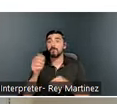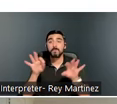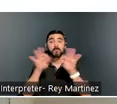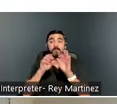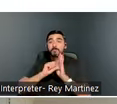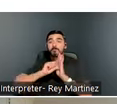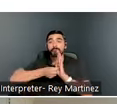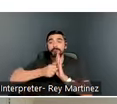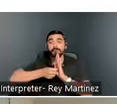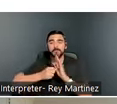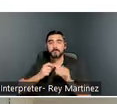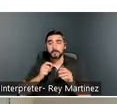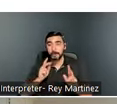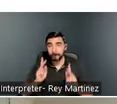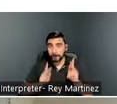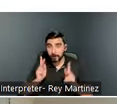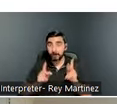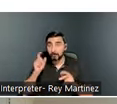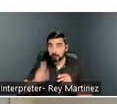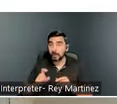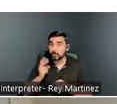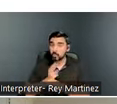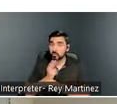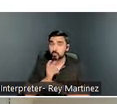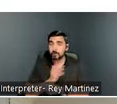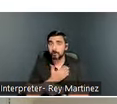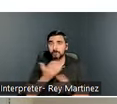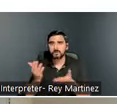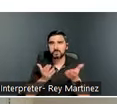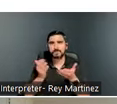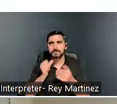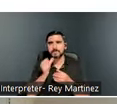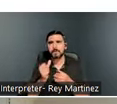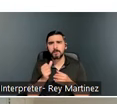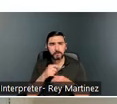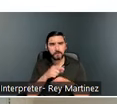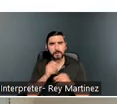do not have to engage in our services, at all. So folks can move in and see it as just their